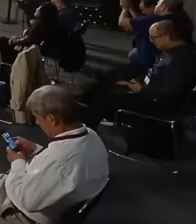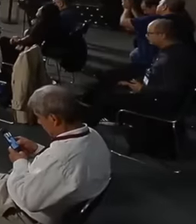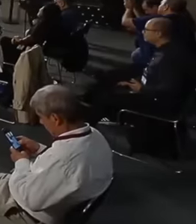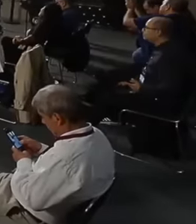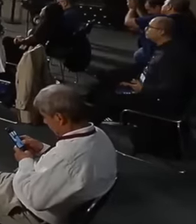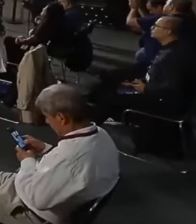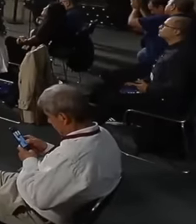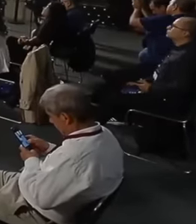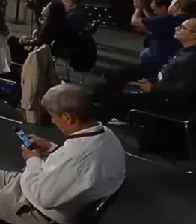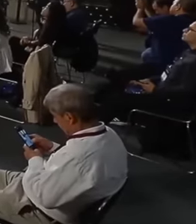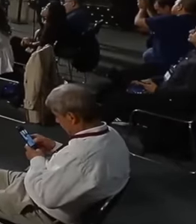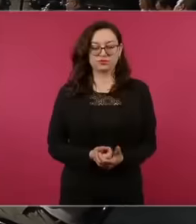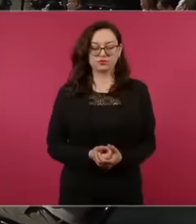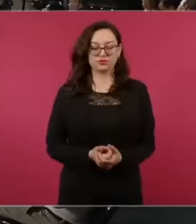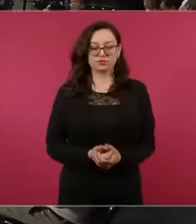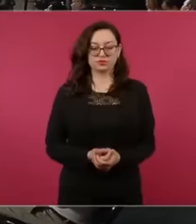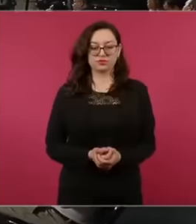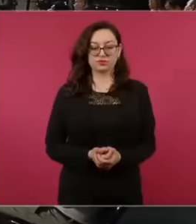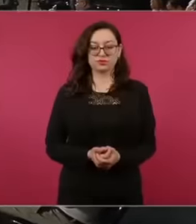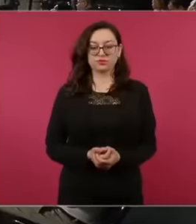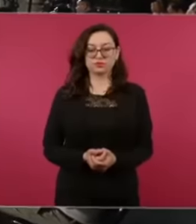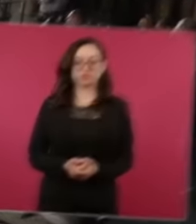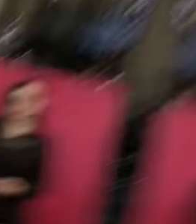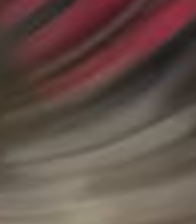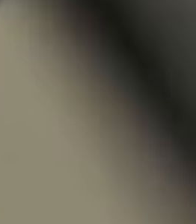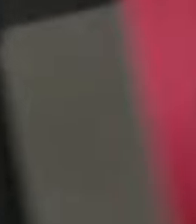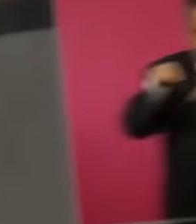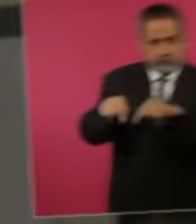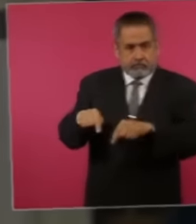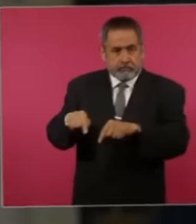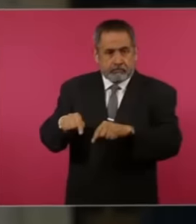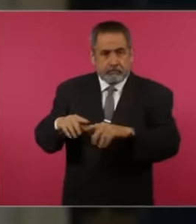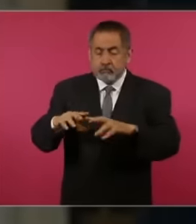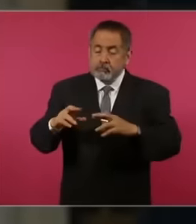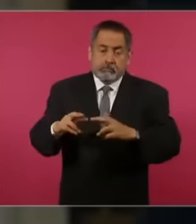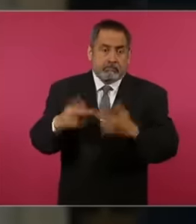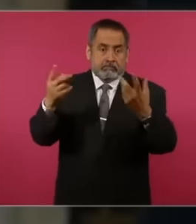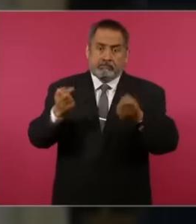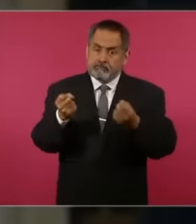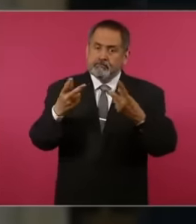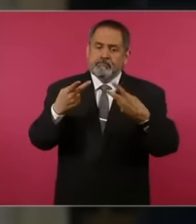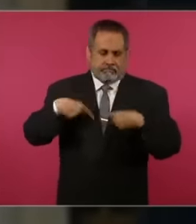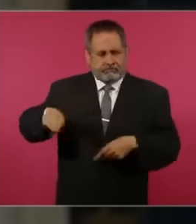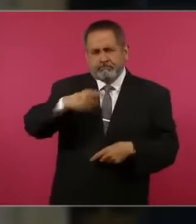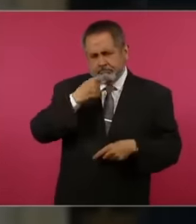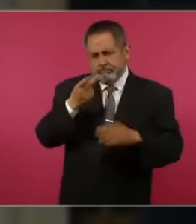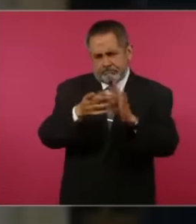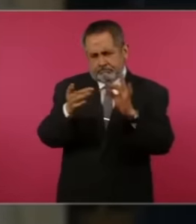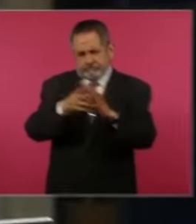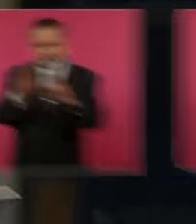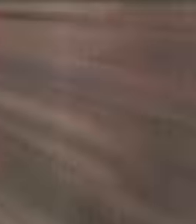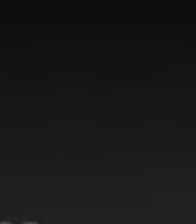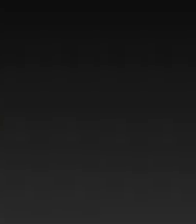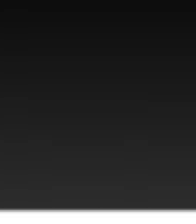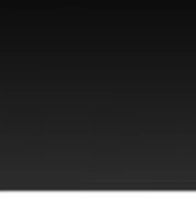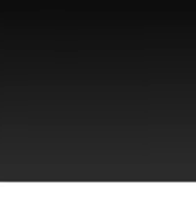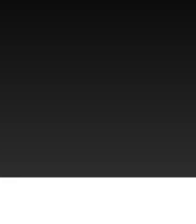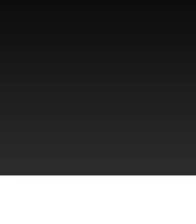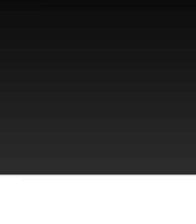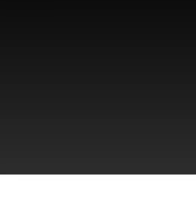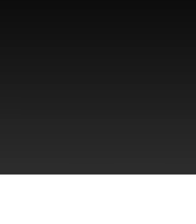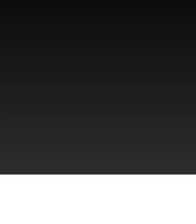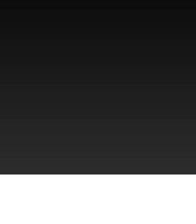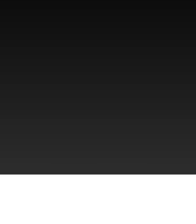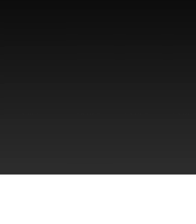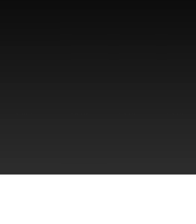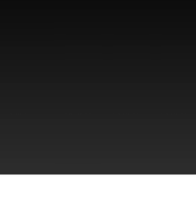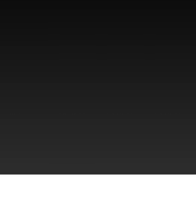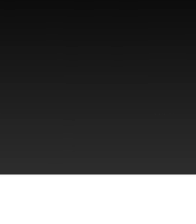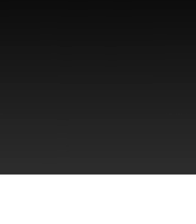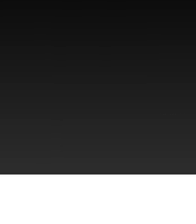questions to the president today in the This morning, a journalist from the AP agency based in New